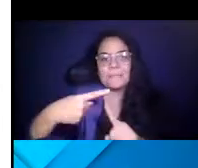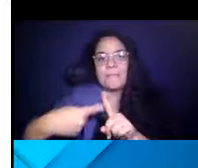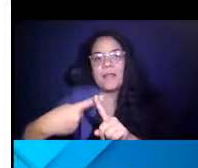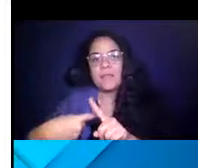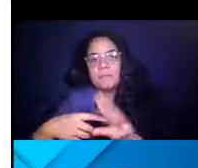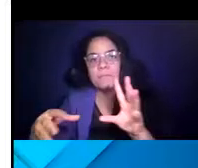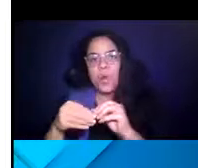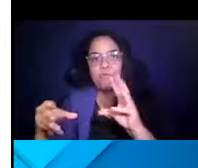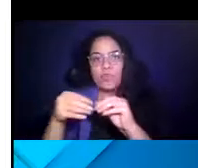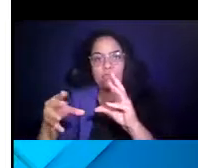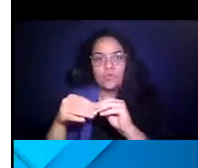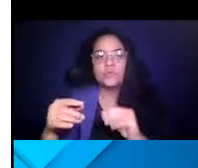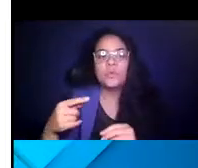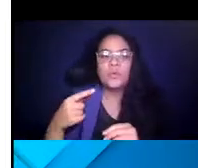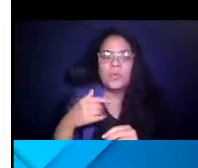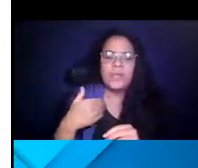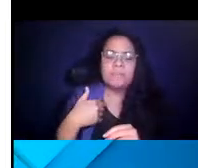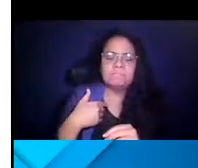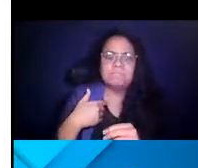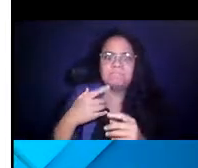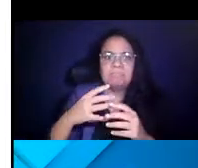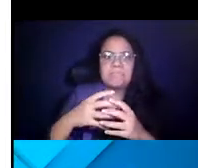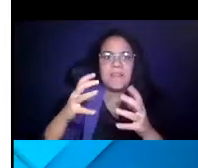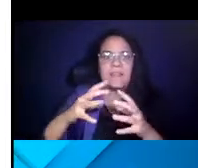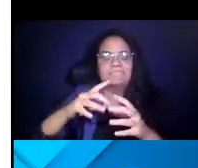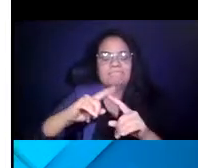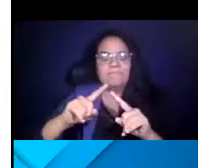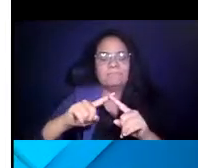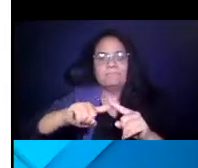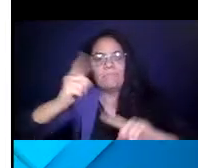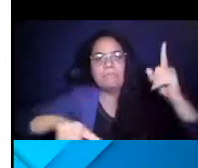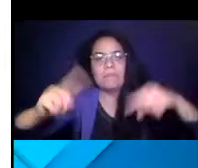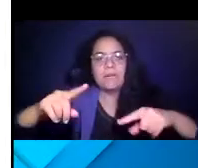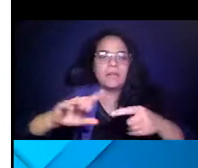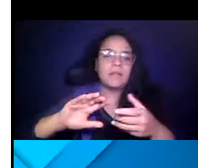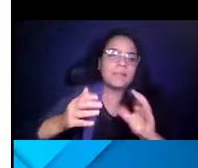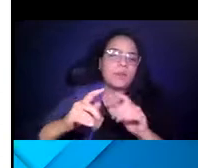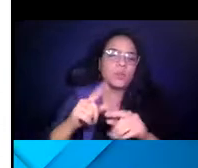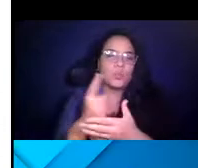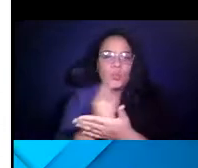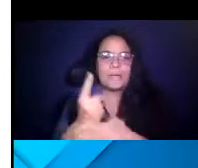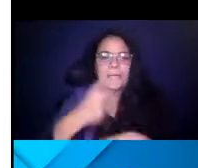14:55:12 We have some pretty wild fluctuations in weekday versus weekend so we look at our